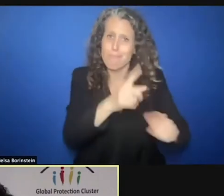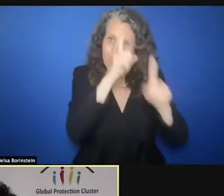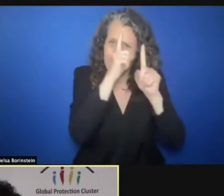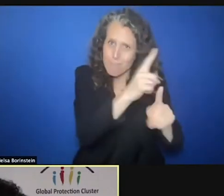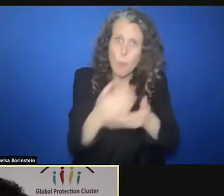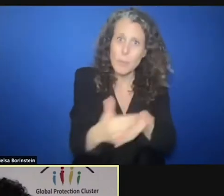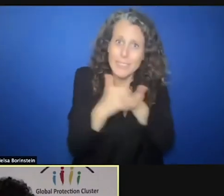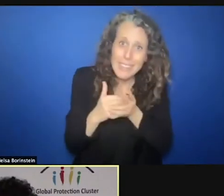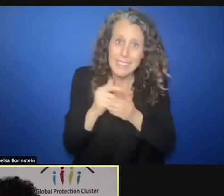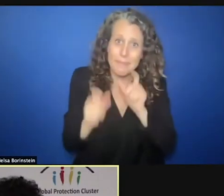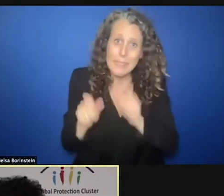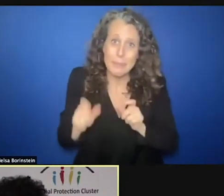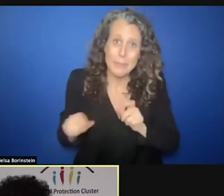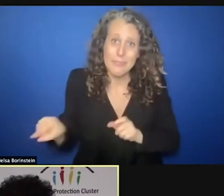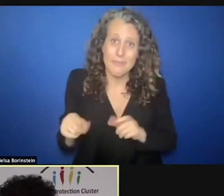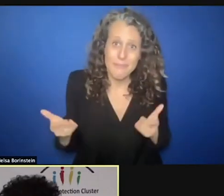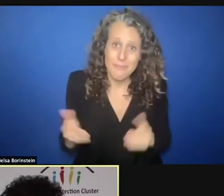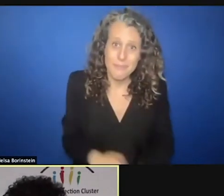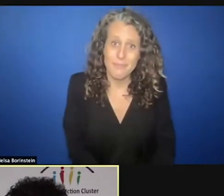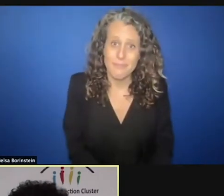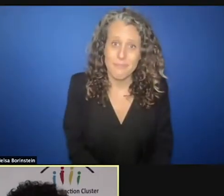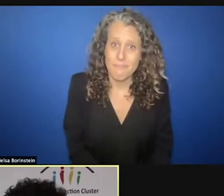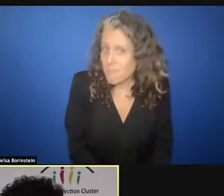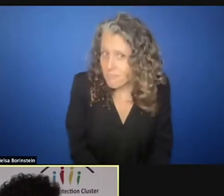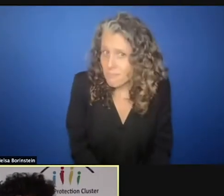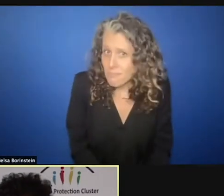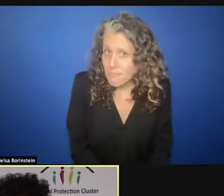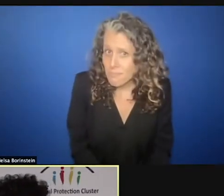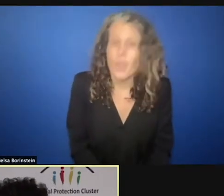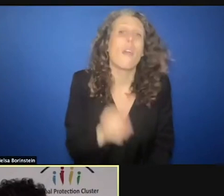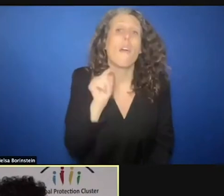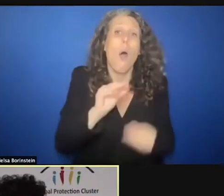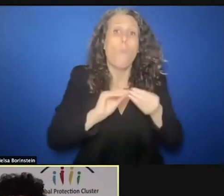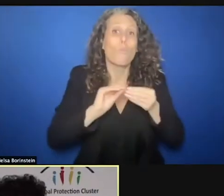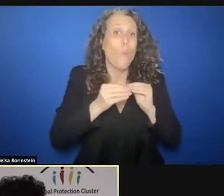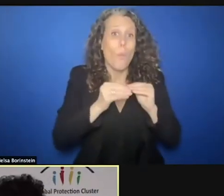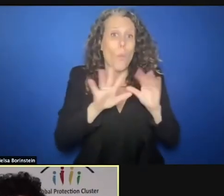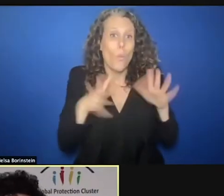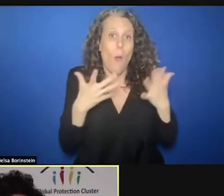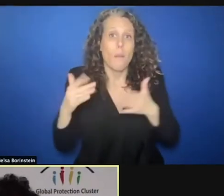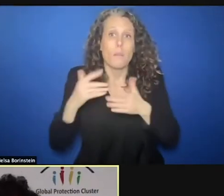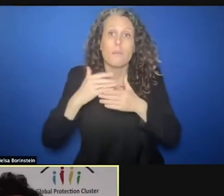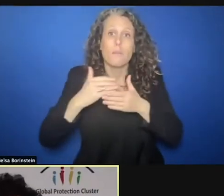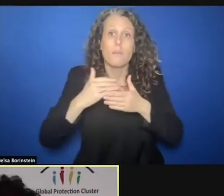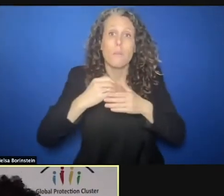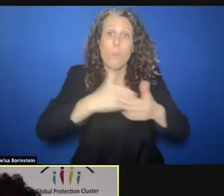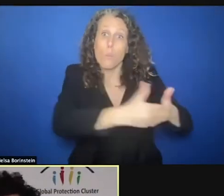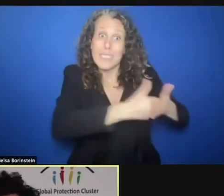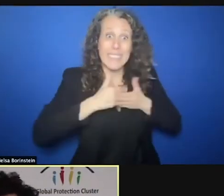And there is a problem that protection issues that we're dealing with are very difficult.